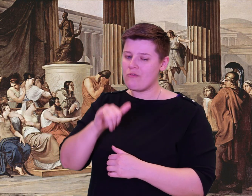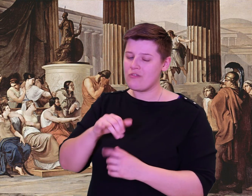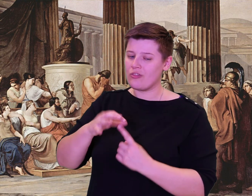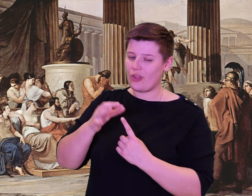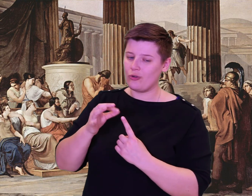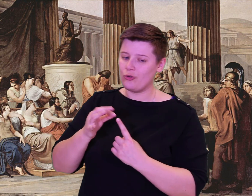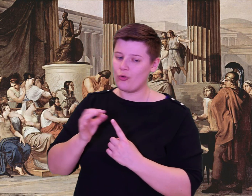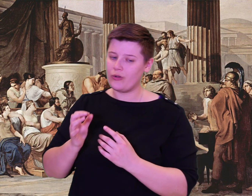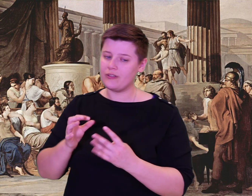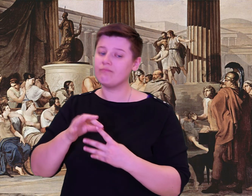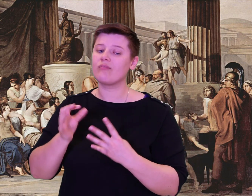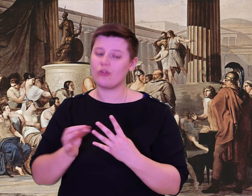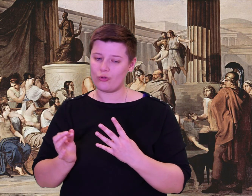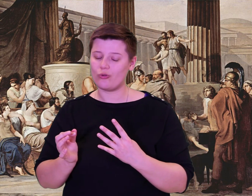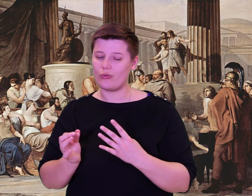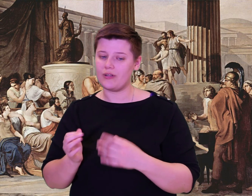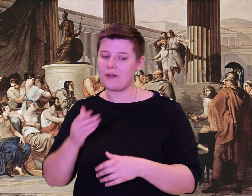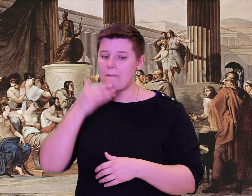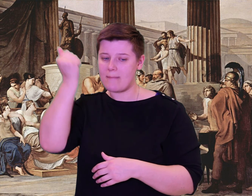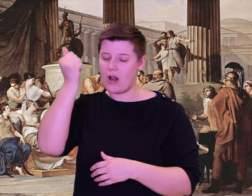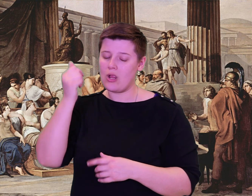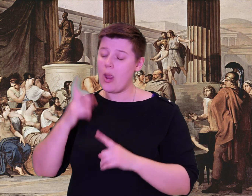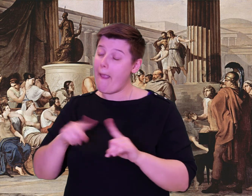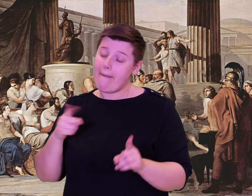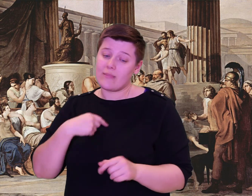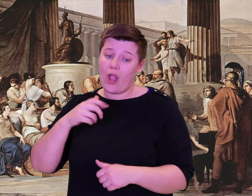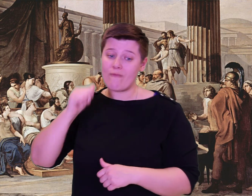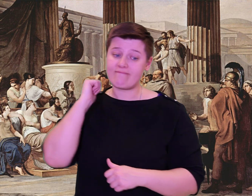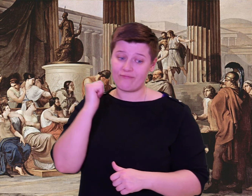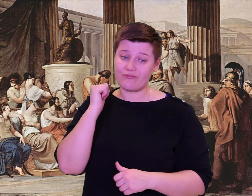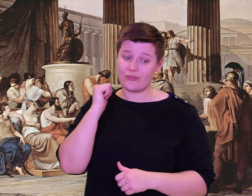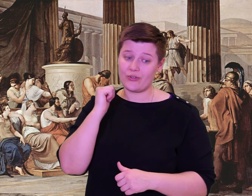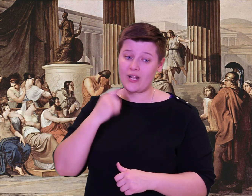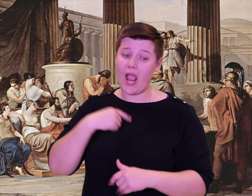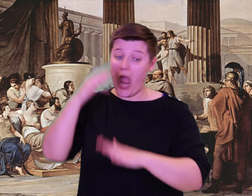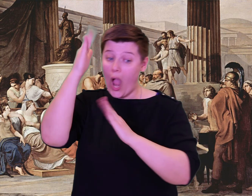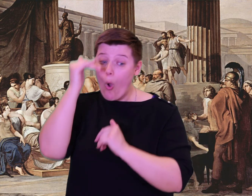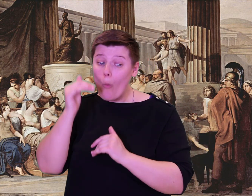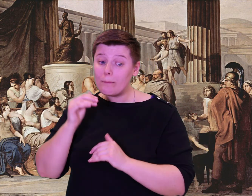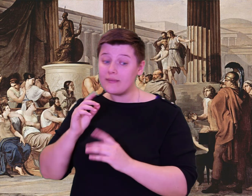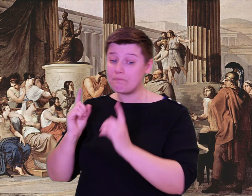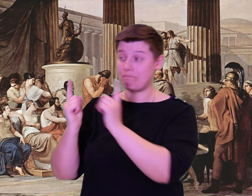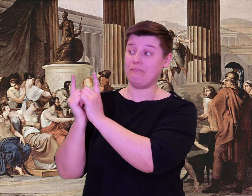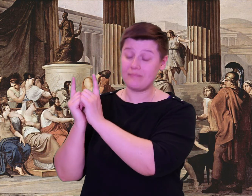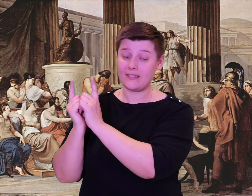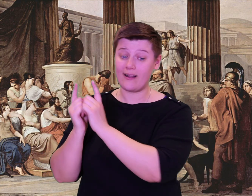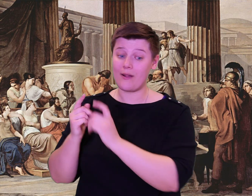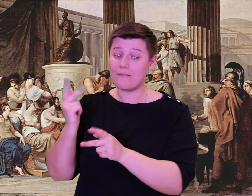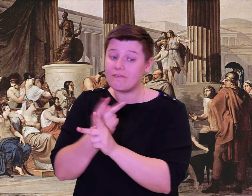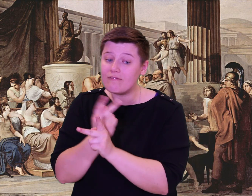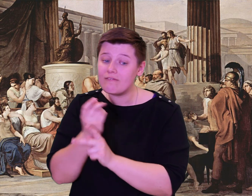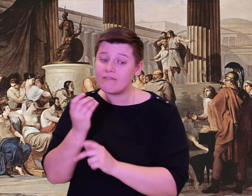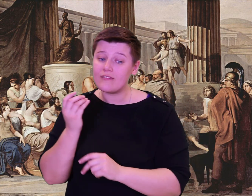pens and down to our swift ships, and sail away across the salty water!'